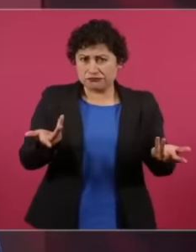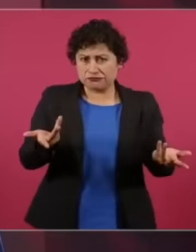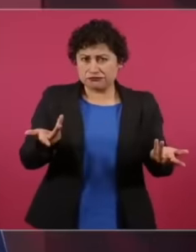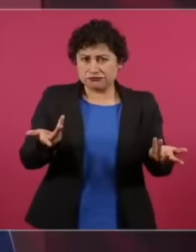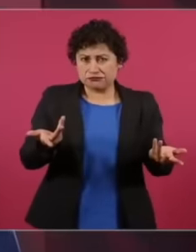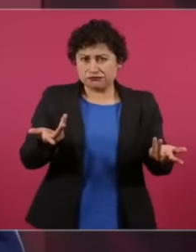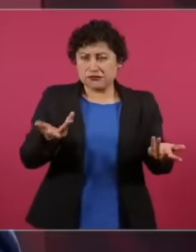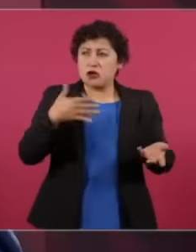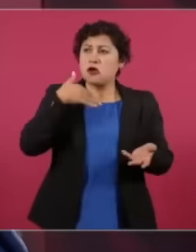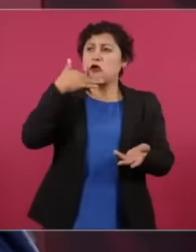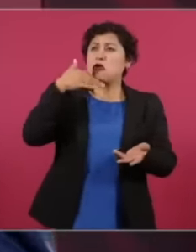on the contrary they are on the side of the